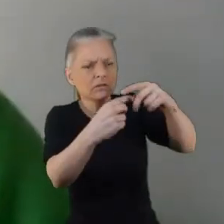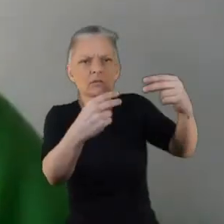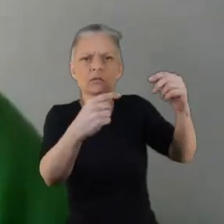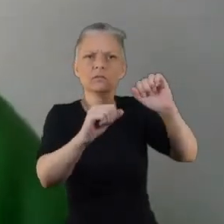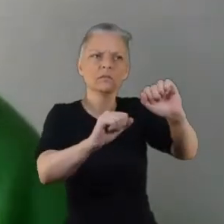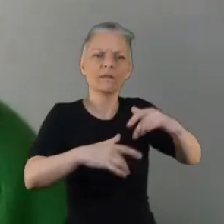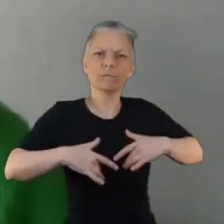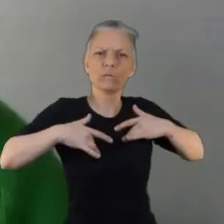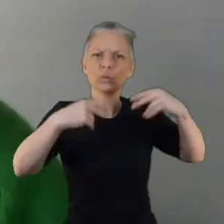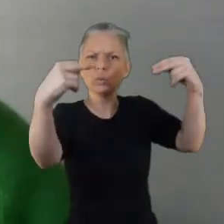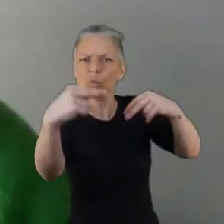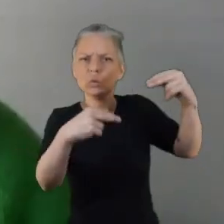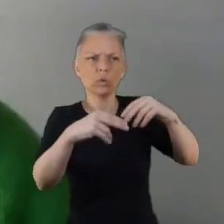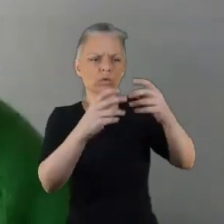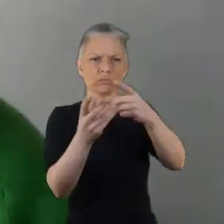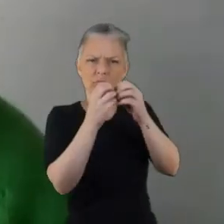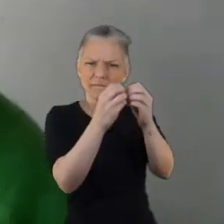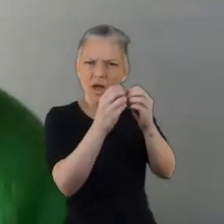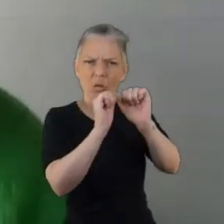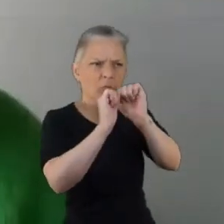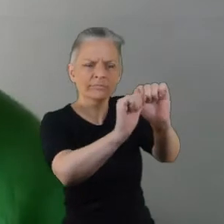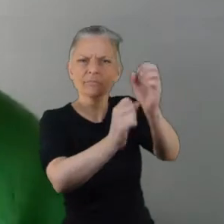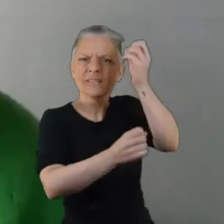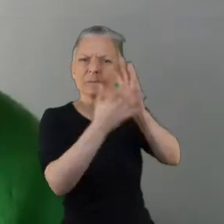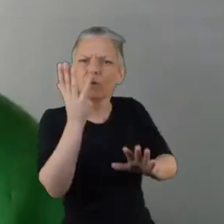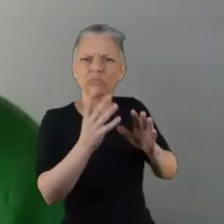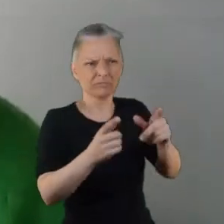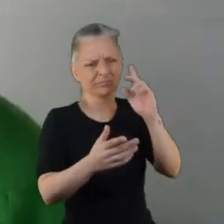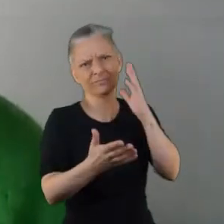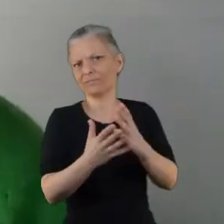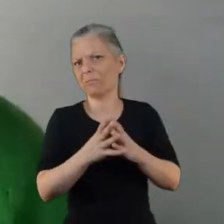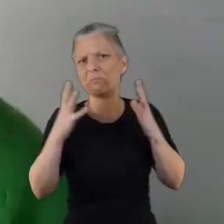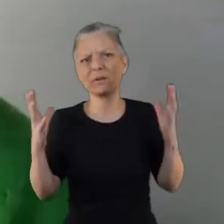You know sending the report out, I mean it's something that's overlooked so much by by